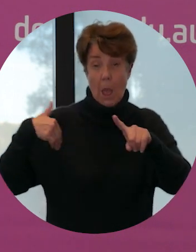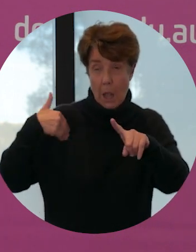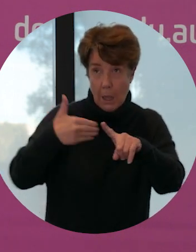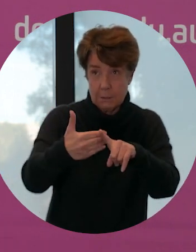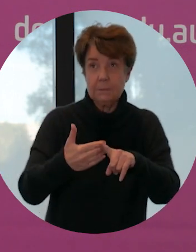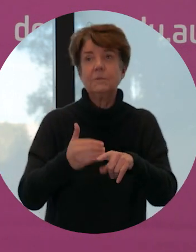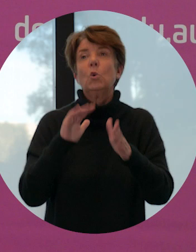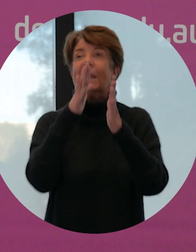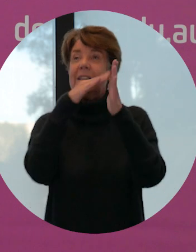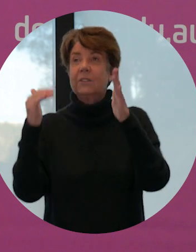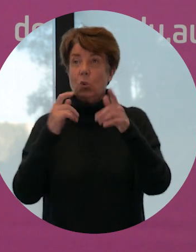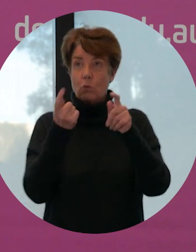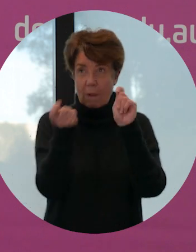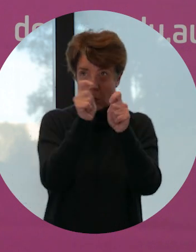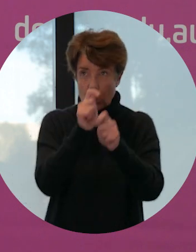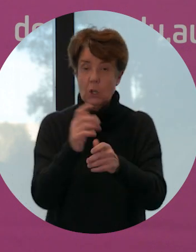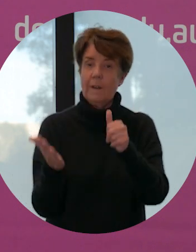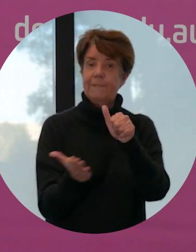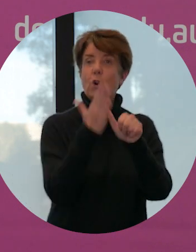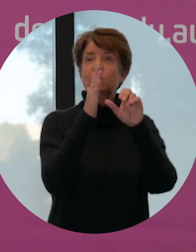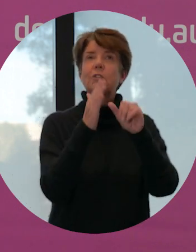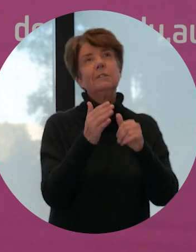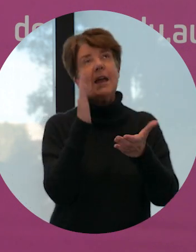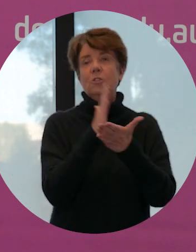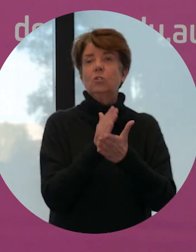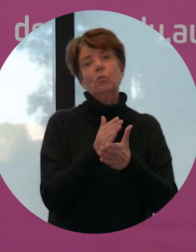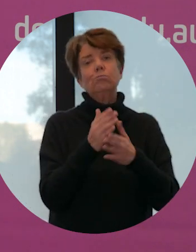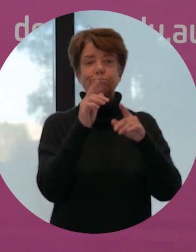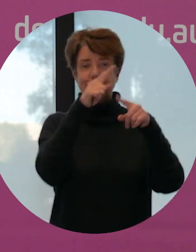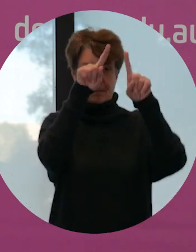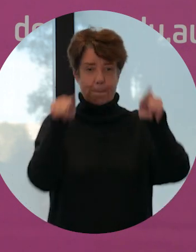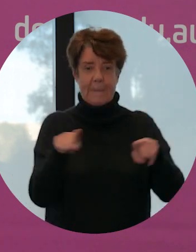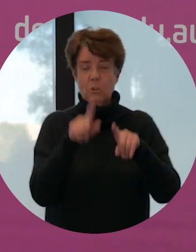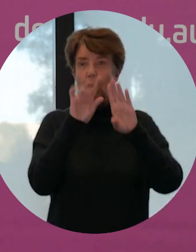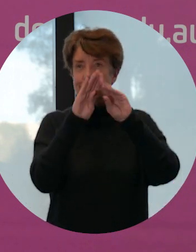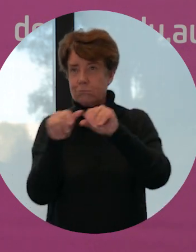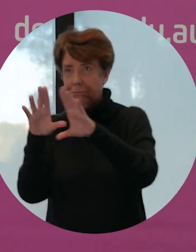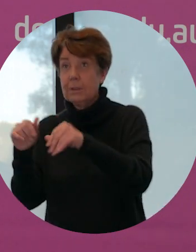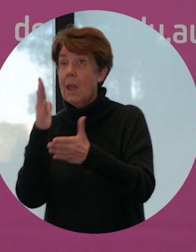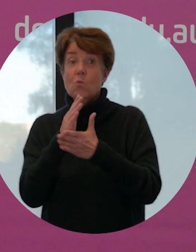and the first non-biodegradable packaging was made. As packaging continues to evolve, allow me